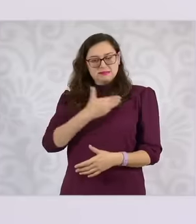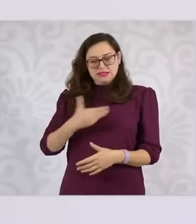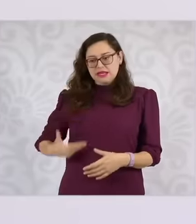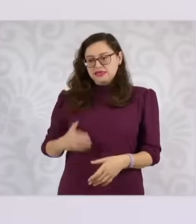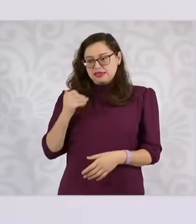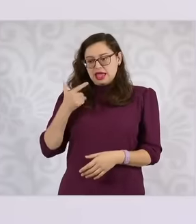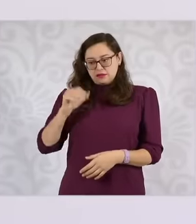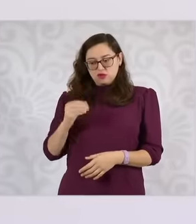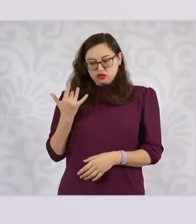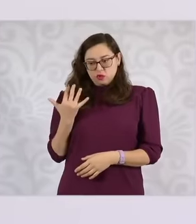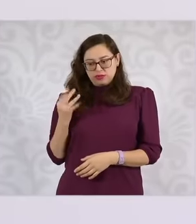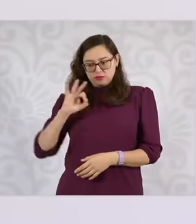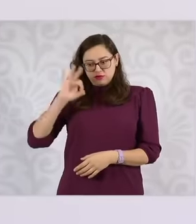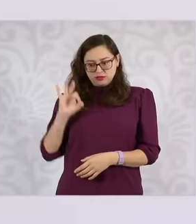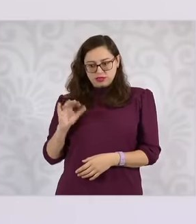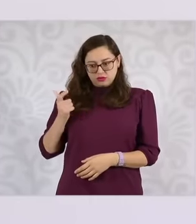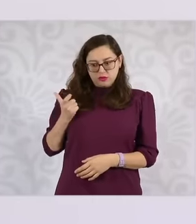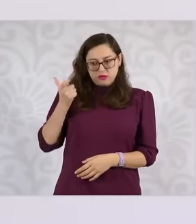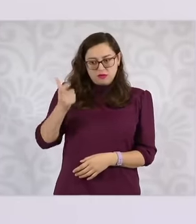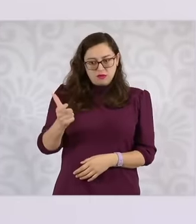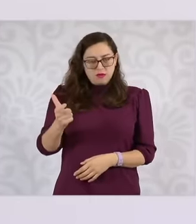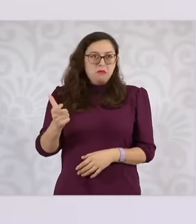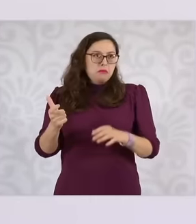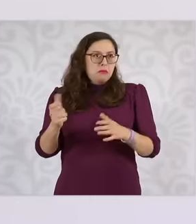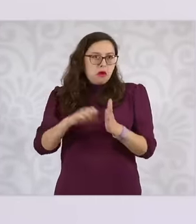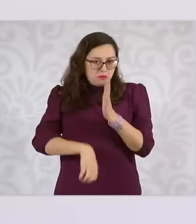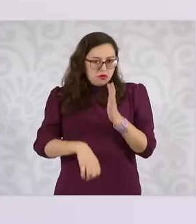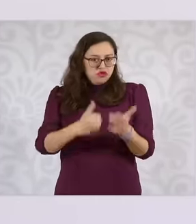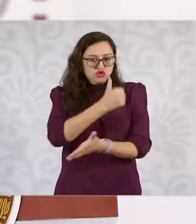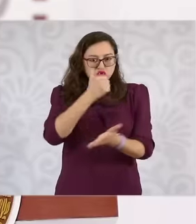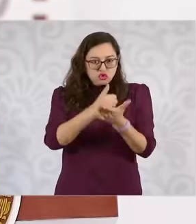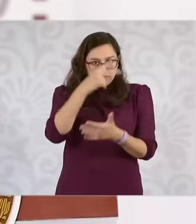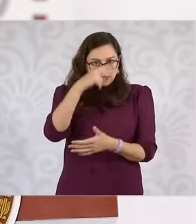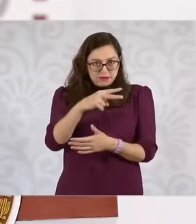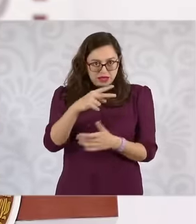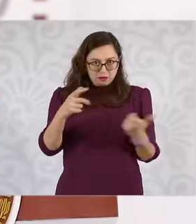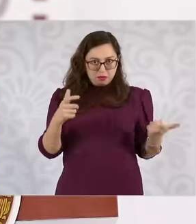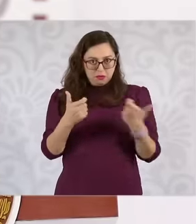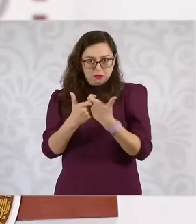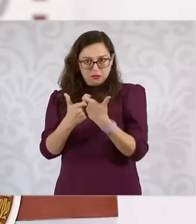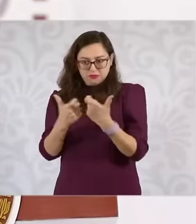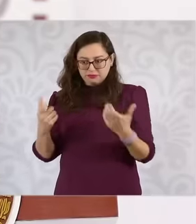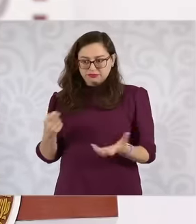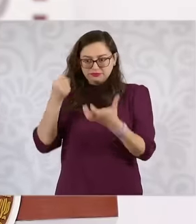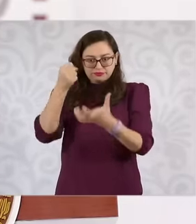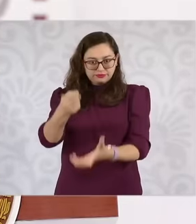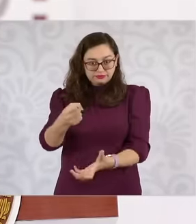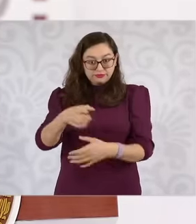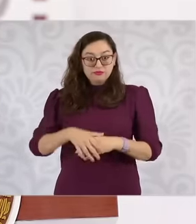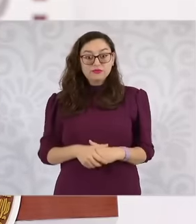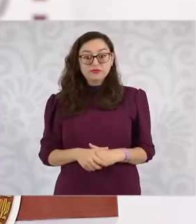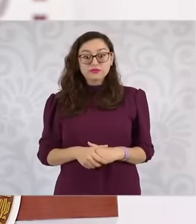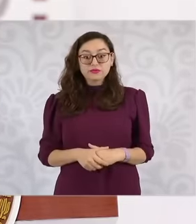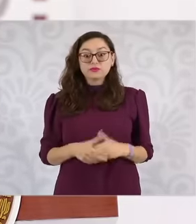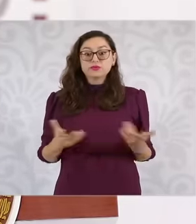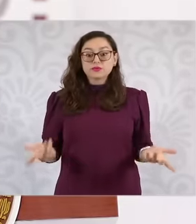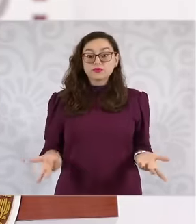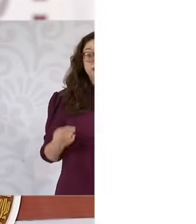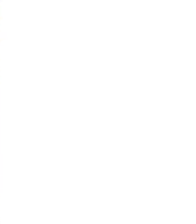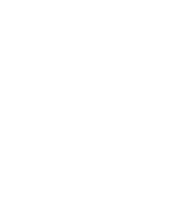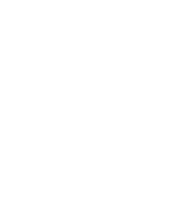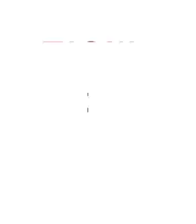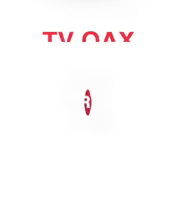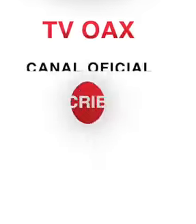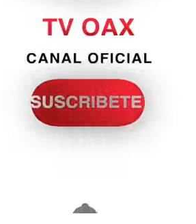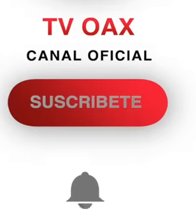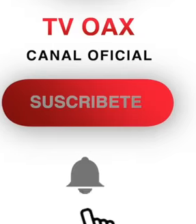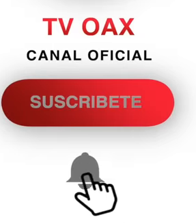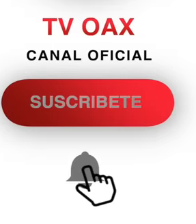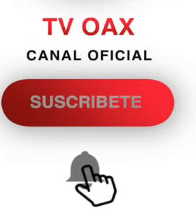half by the Federal Government. From 30 to 64, we signed with Tabasco, which did not already have it with Governor